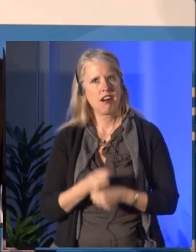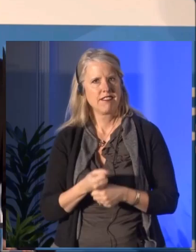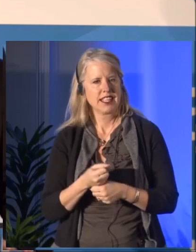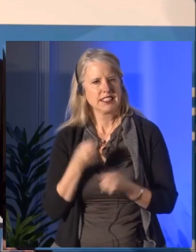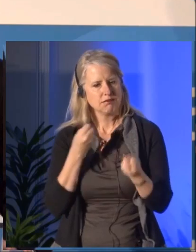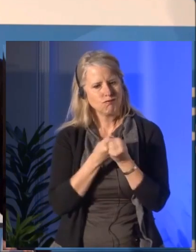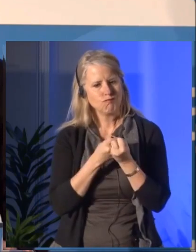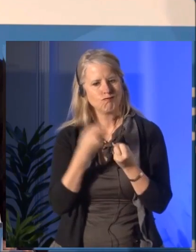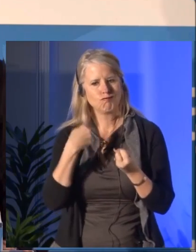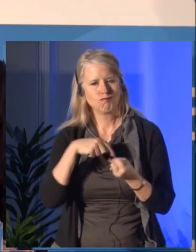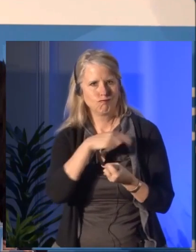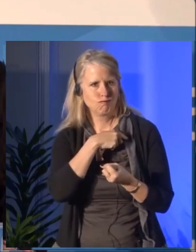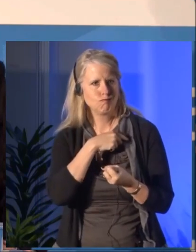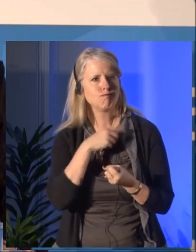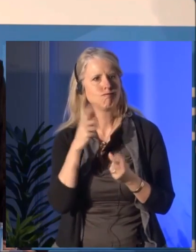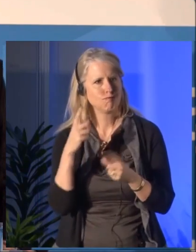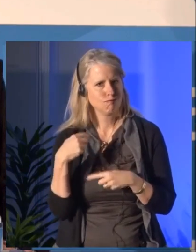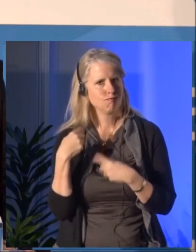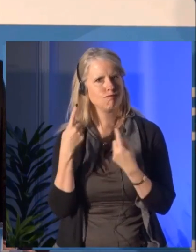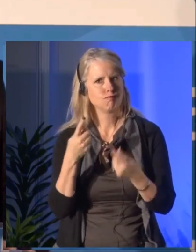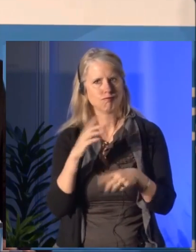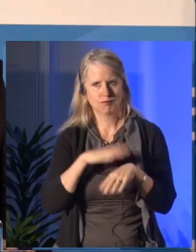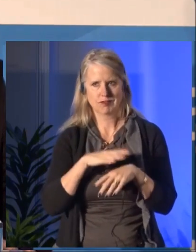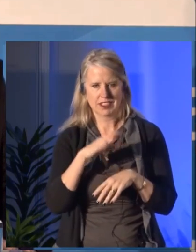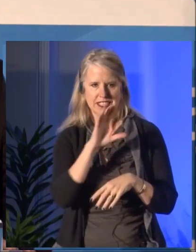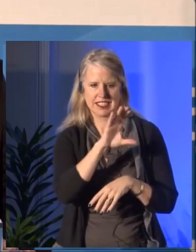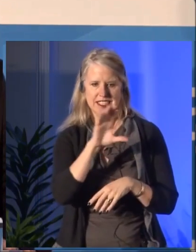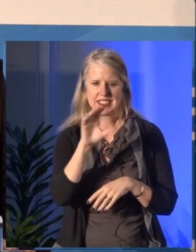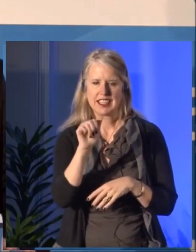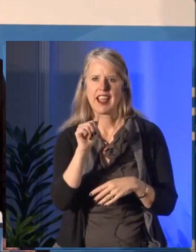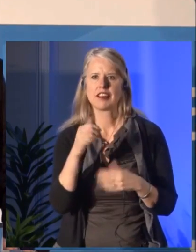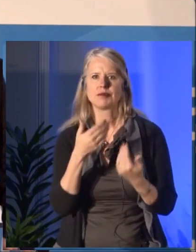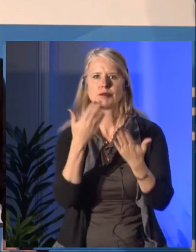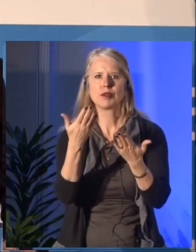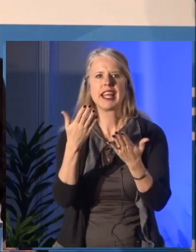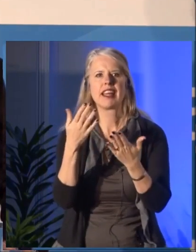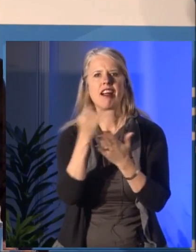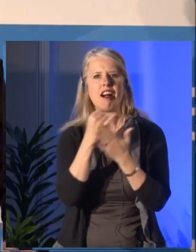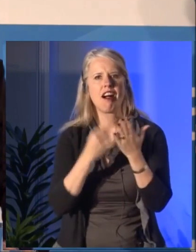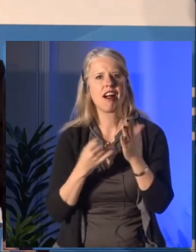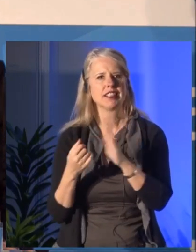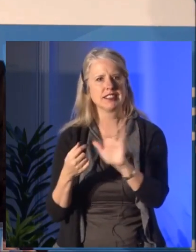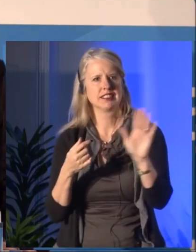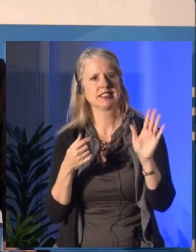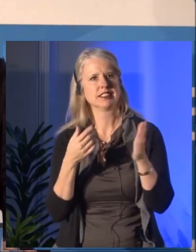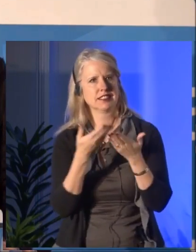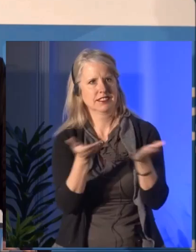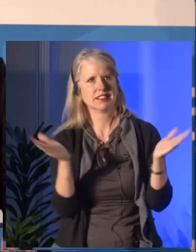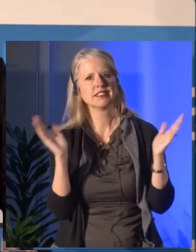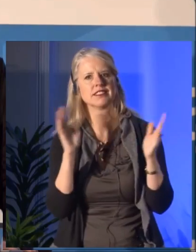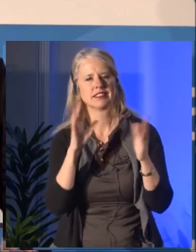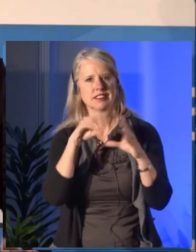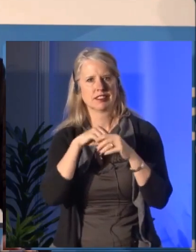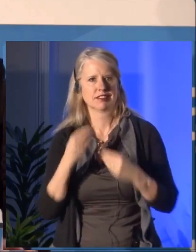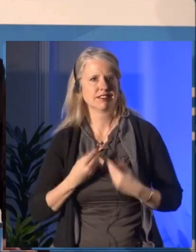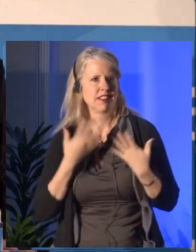a historic increase in our parliamentary allocation, a doubling of our budget over five years.